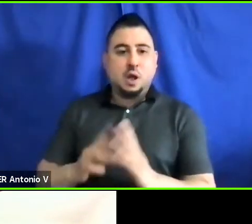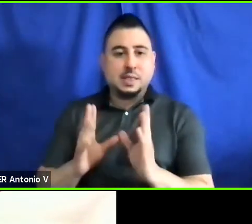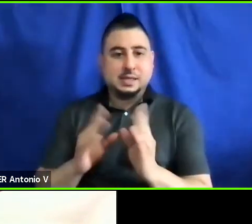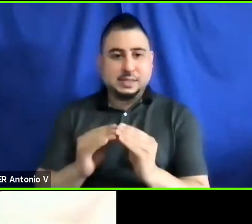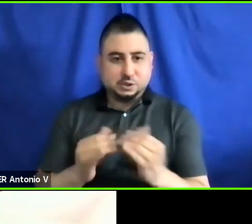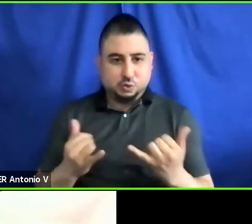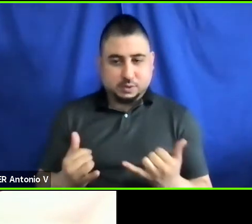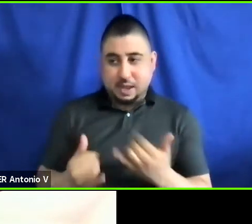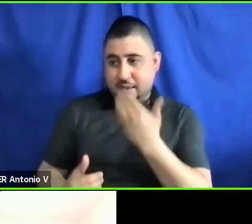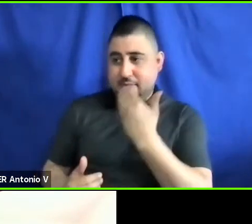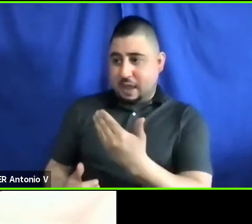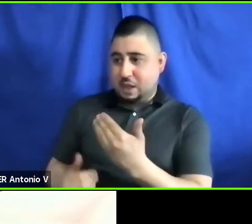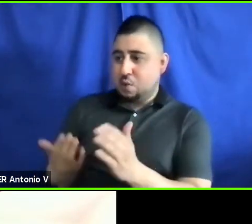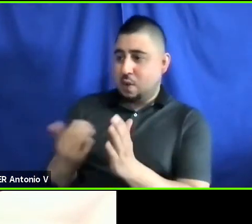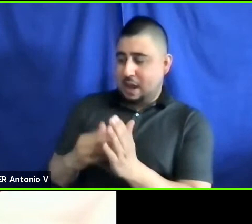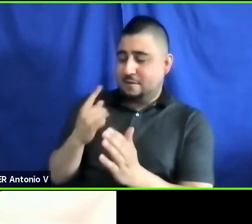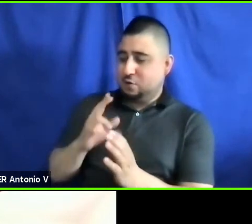you once again for joining us.